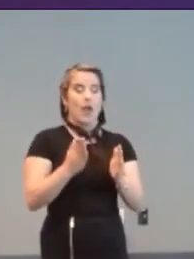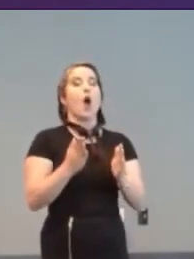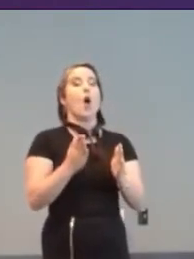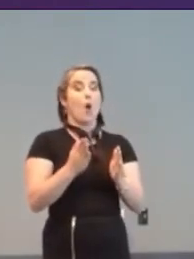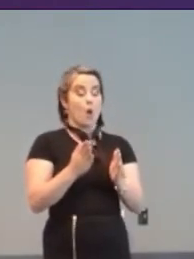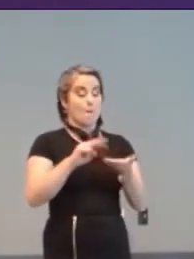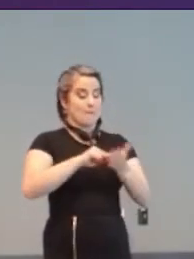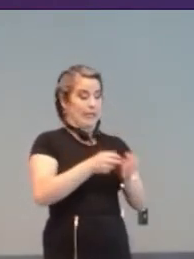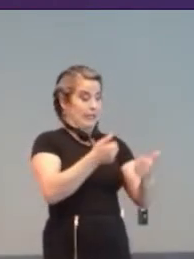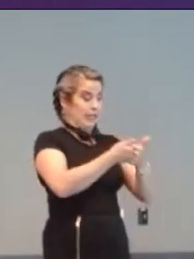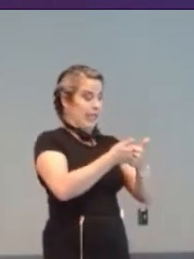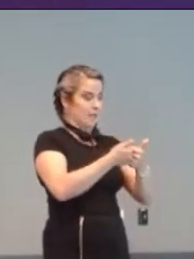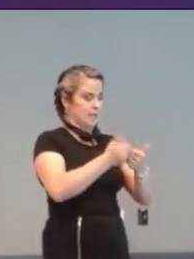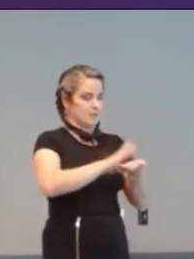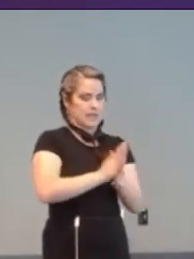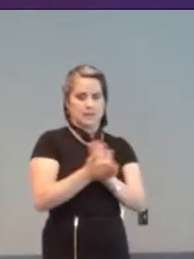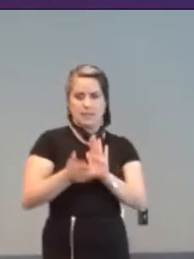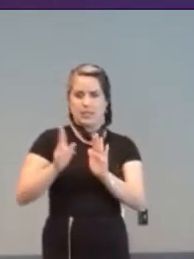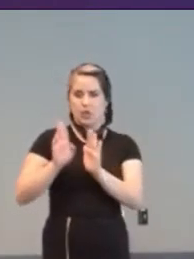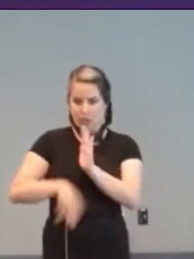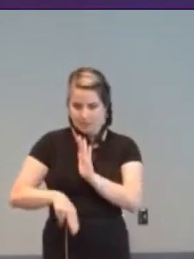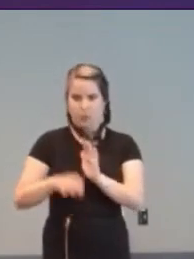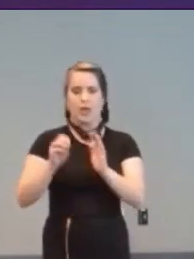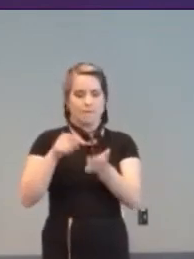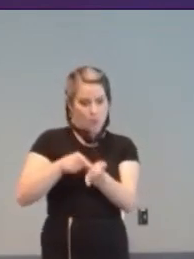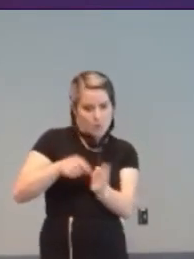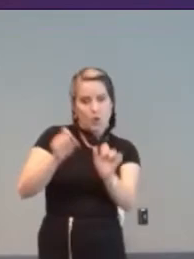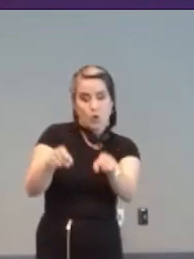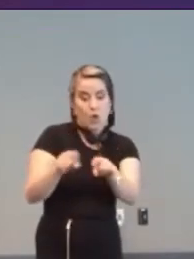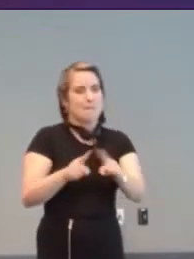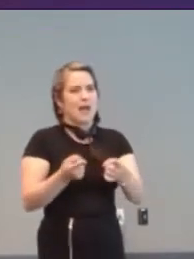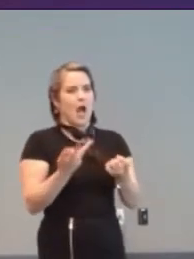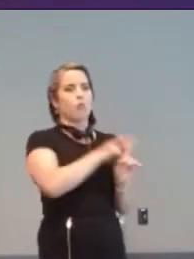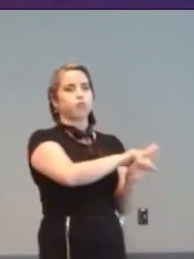But, in a world where one size doesn’t fit all, could a player understand the game?